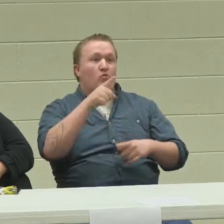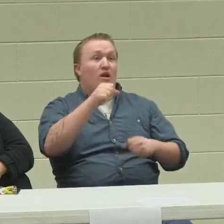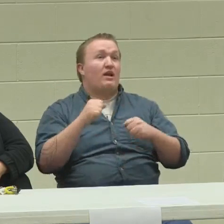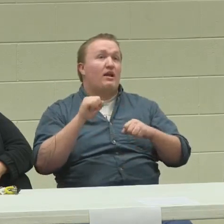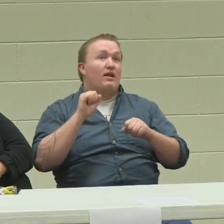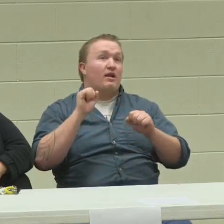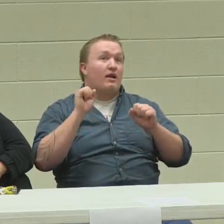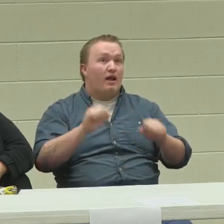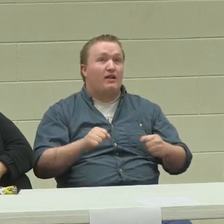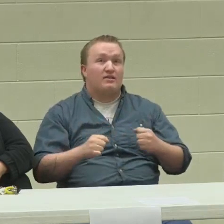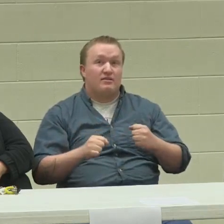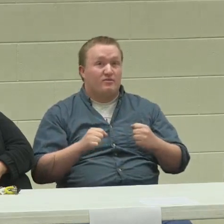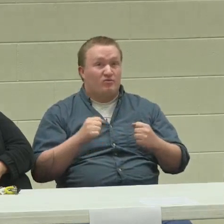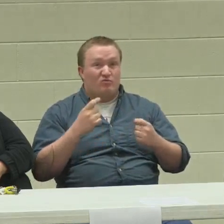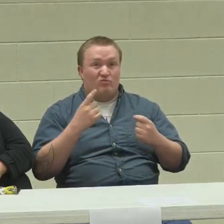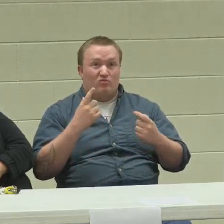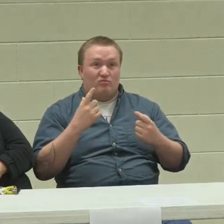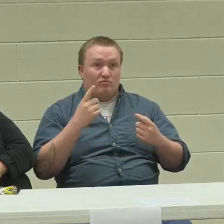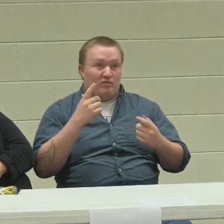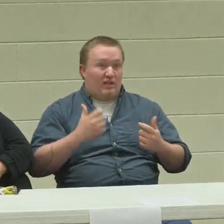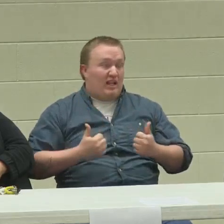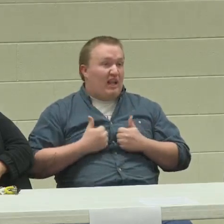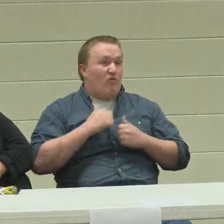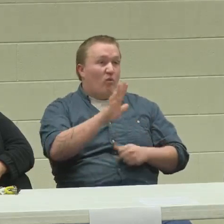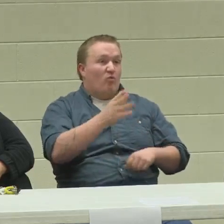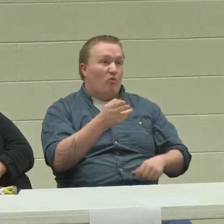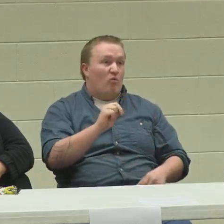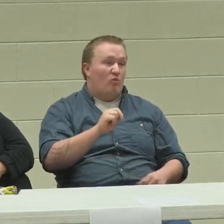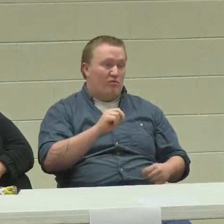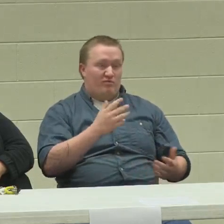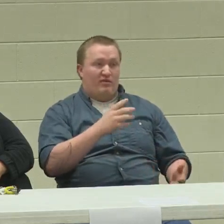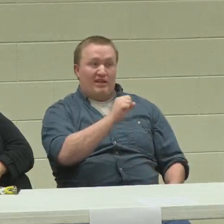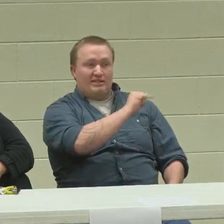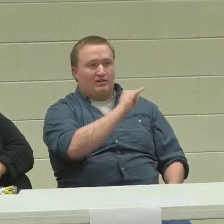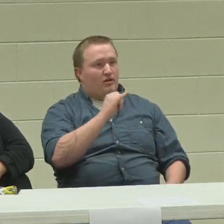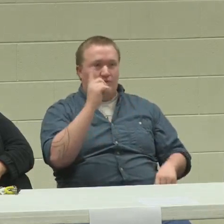You get more money, and you can live on your own,